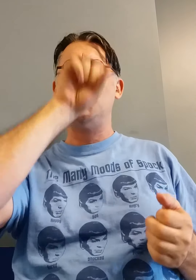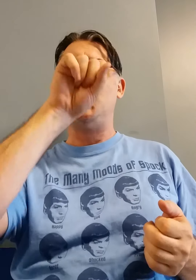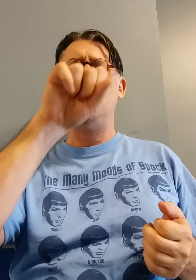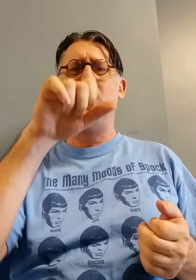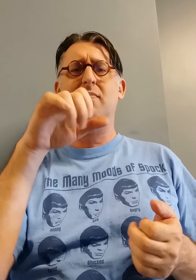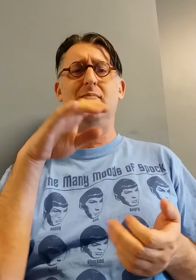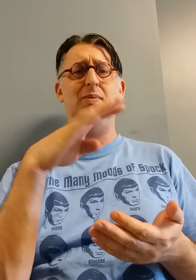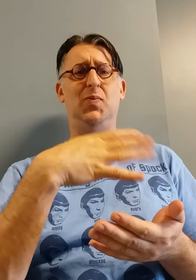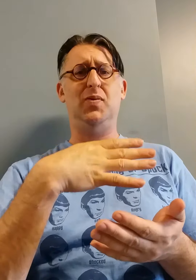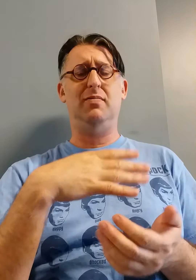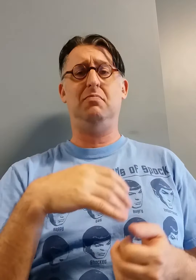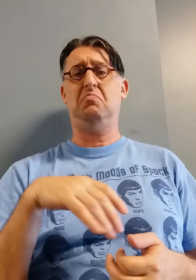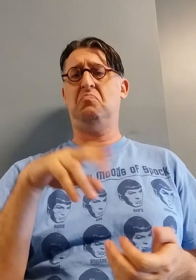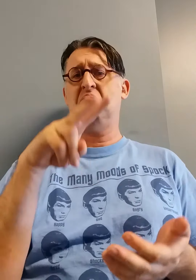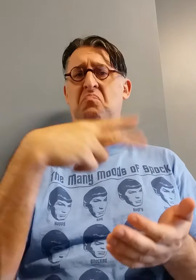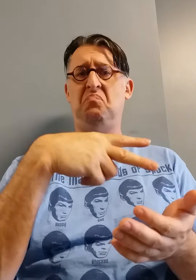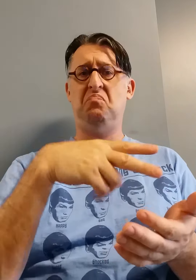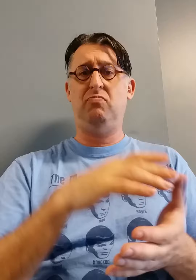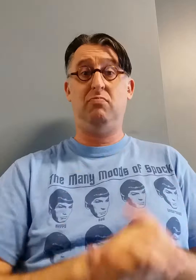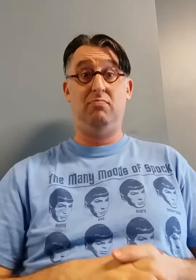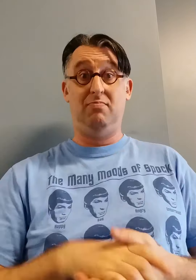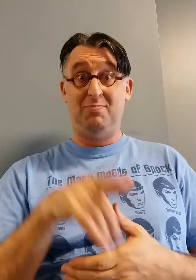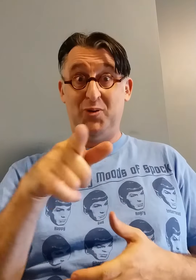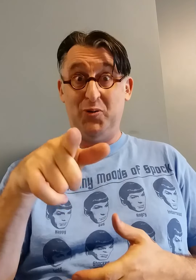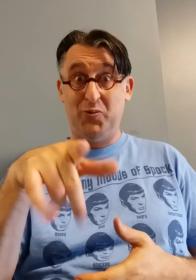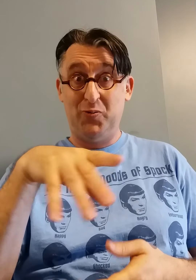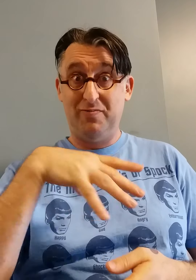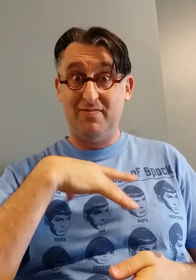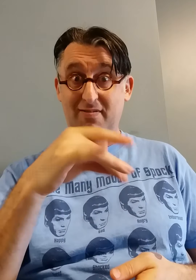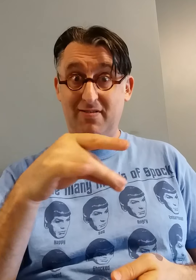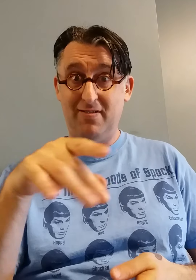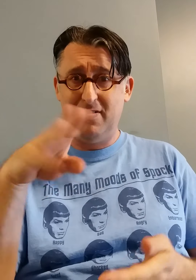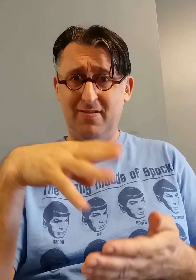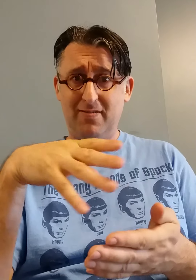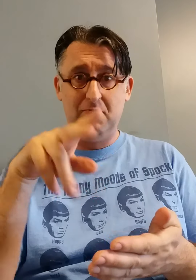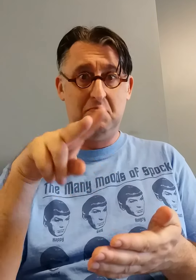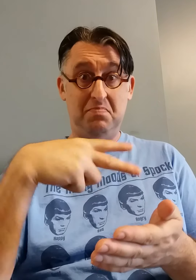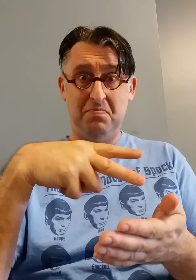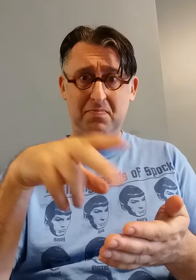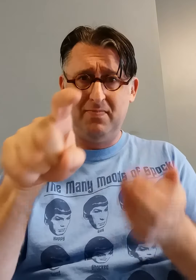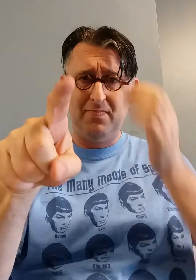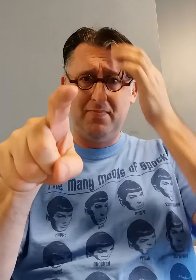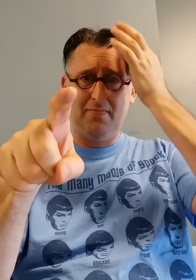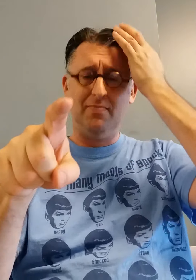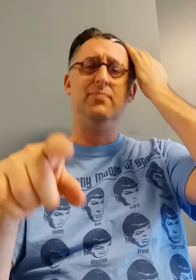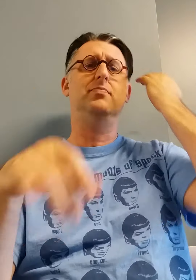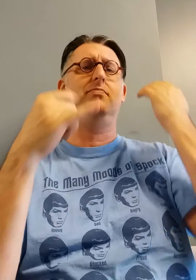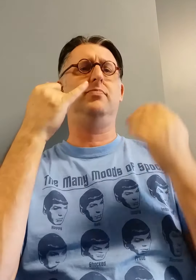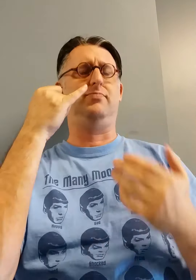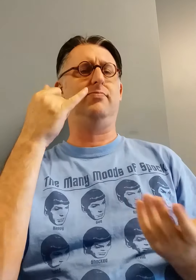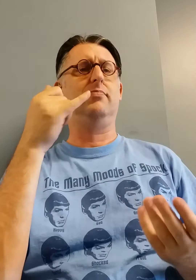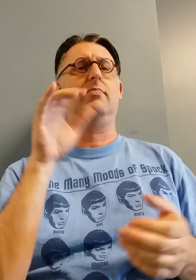Some Deaf people love music & dancing... You like music & dancing?